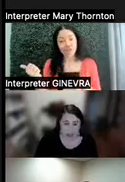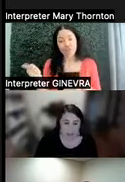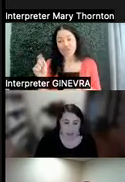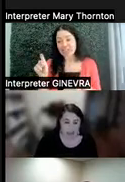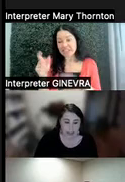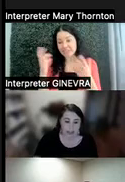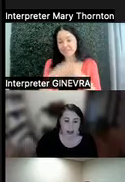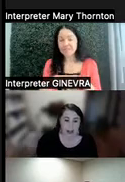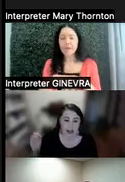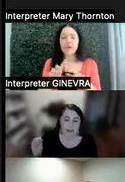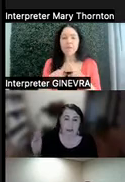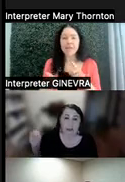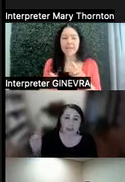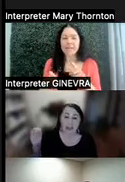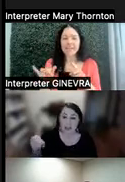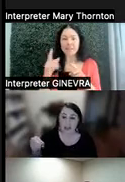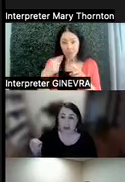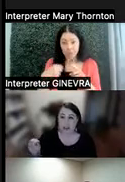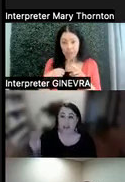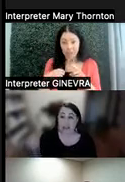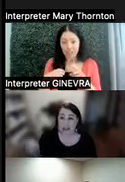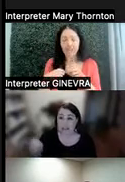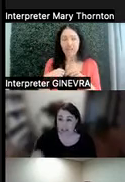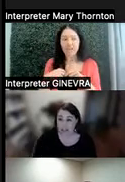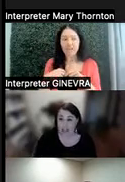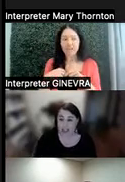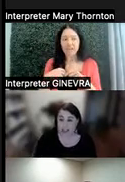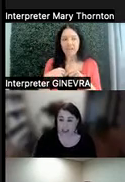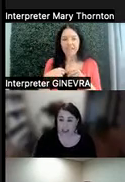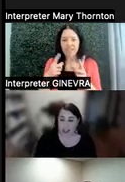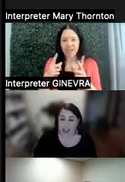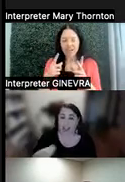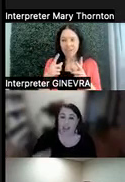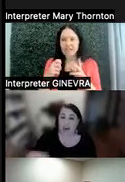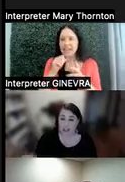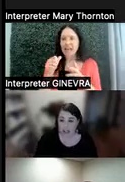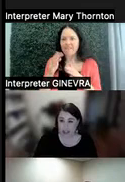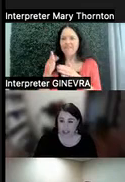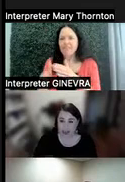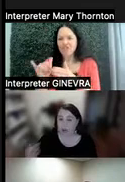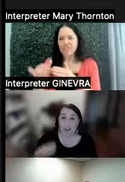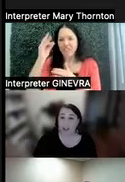But for me, the consequence of not finishing this thought is so distressing that I'm going to do